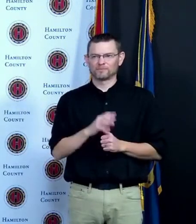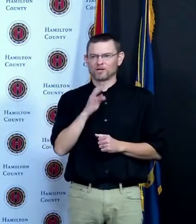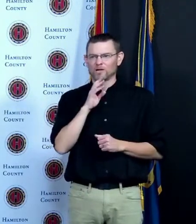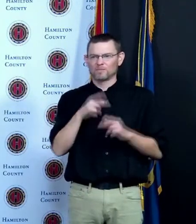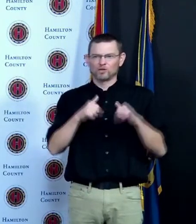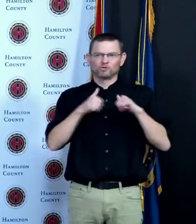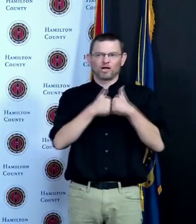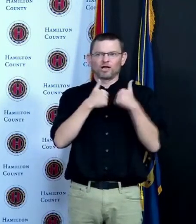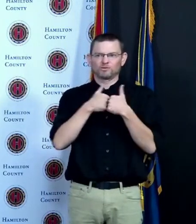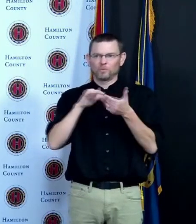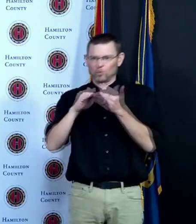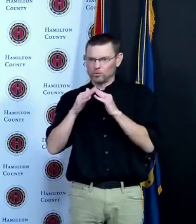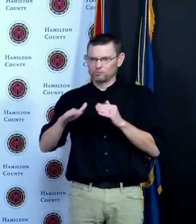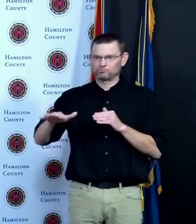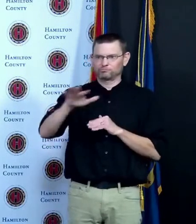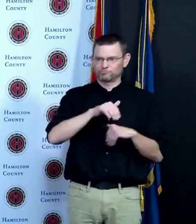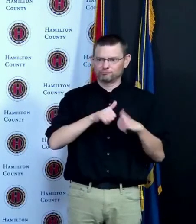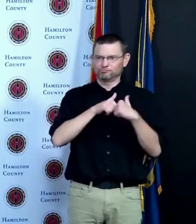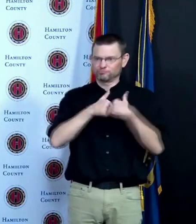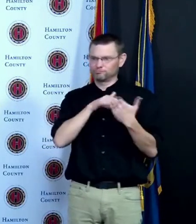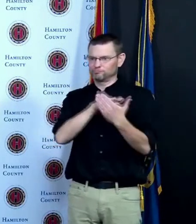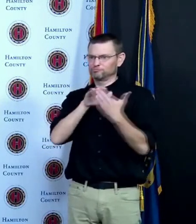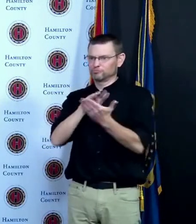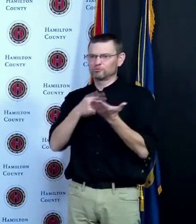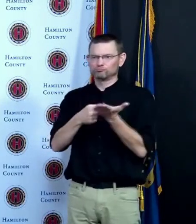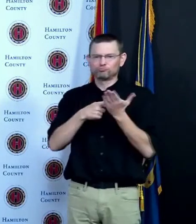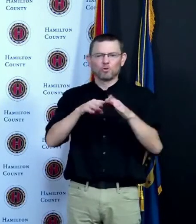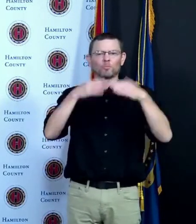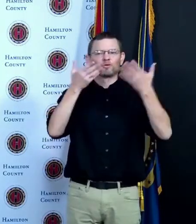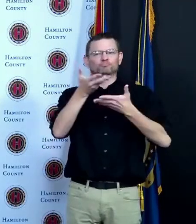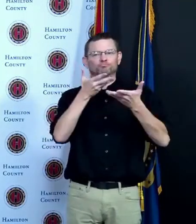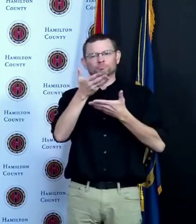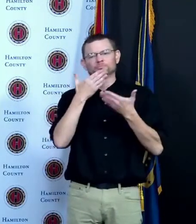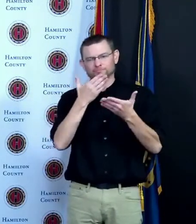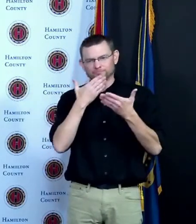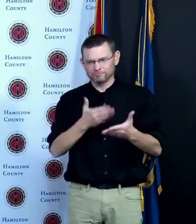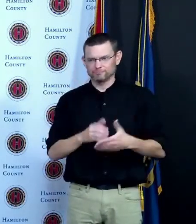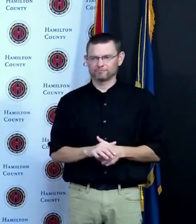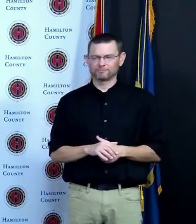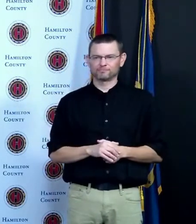this community as far as getting folks vaccines so thank you for helping spread the word that the